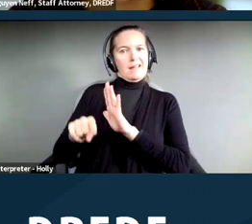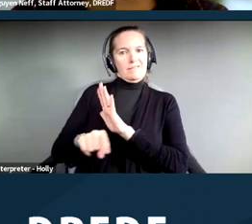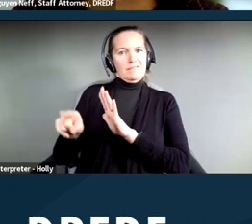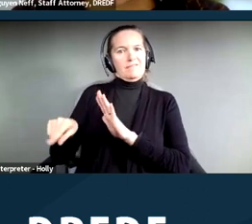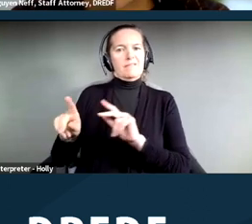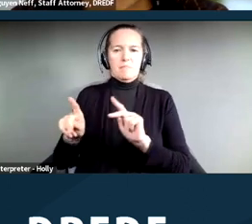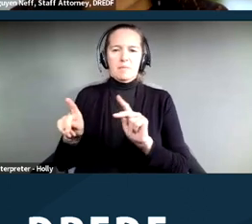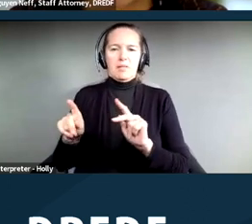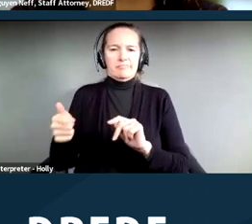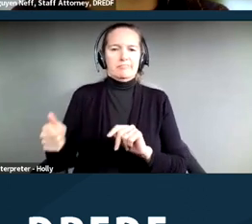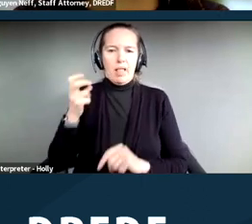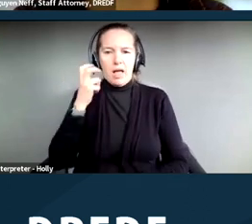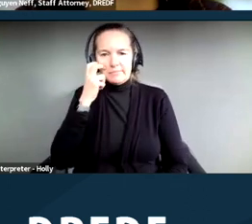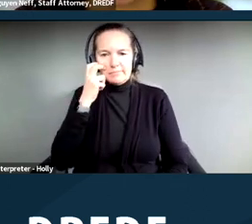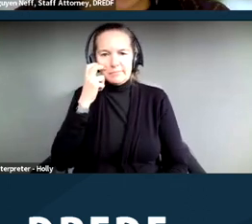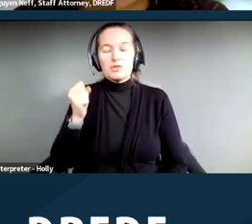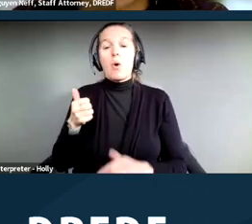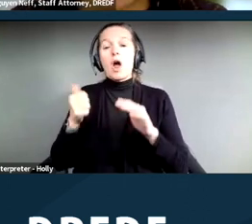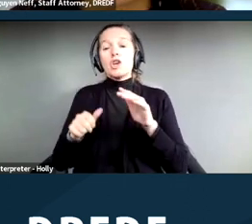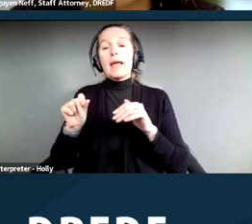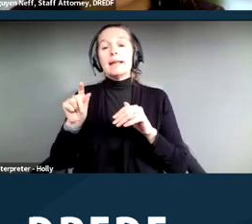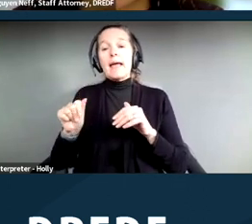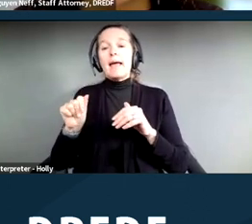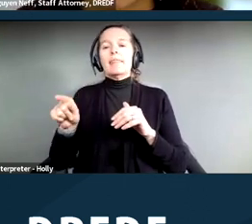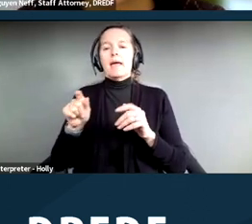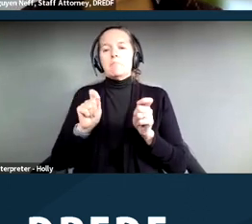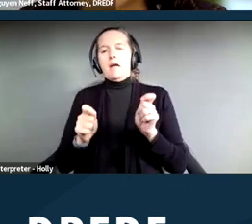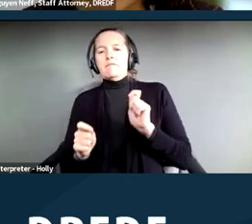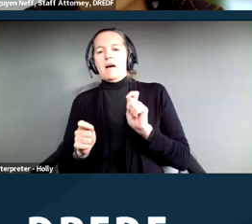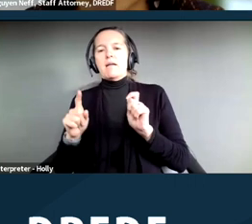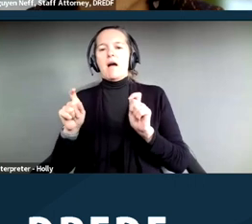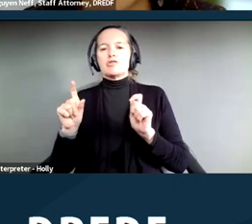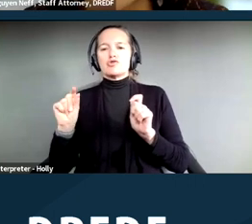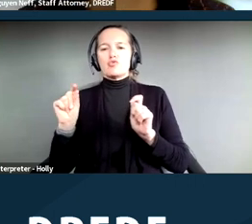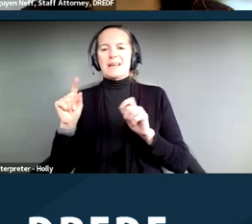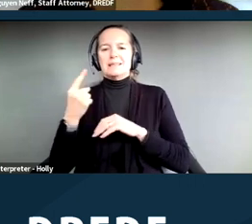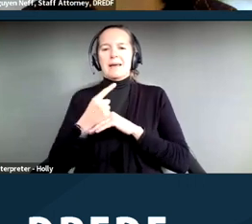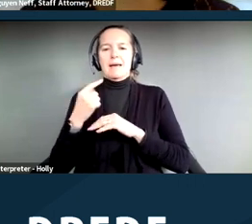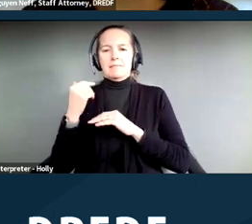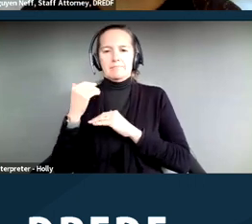right under the ADA to a modification of the 120‑day quarantine so that they could get their